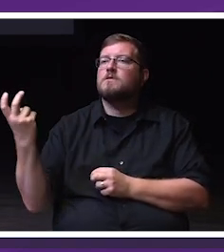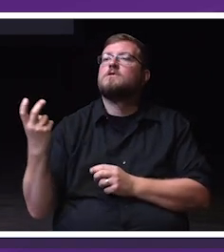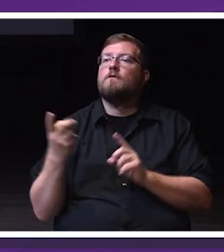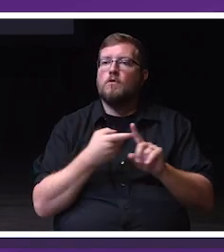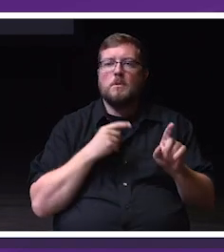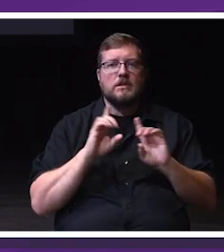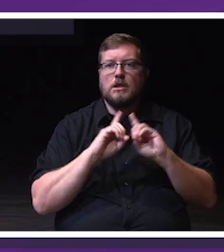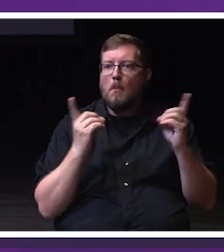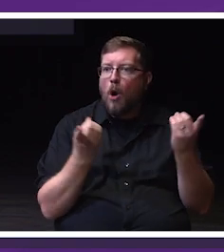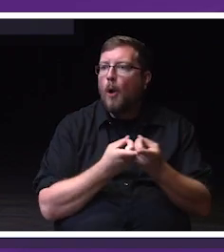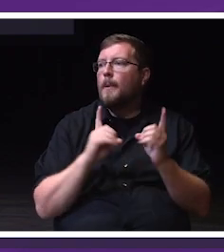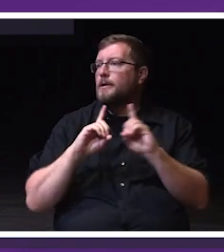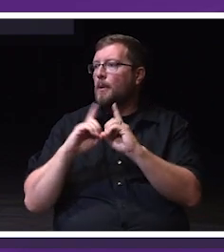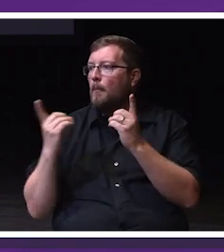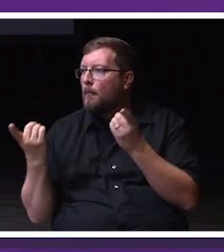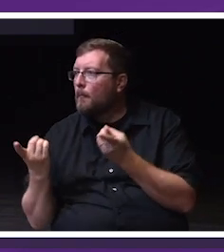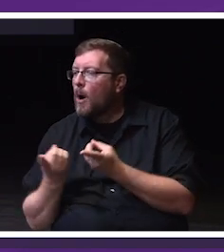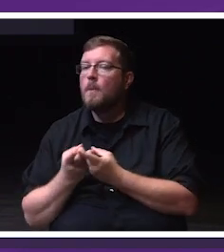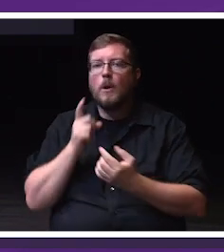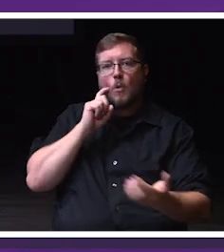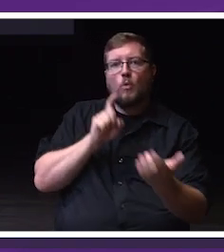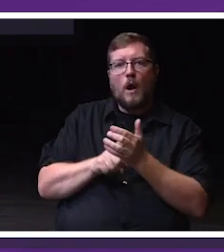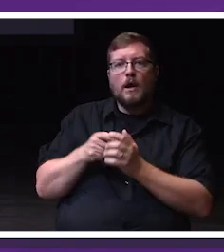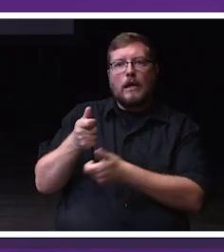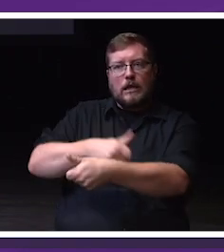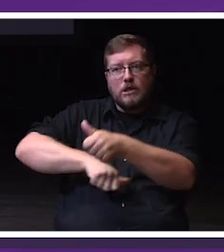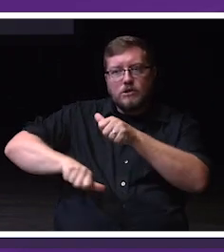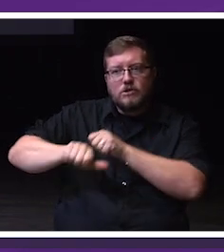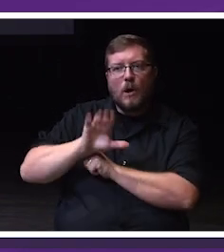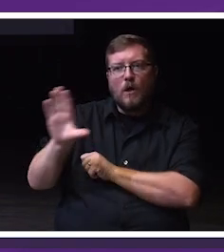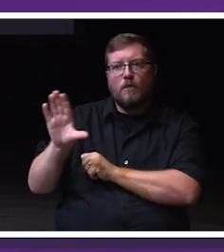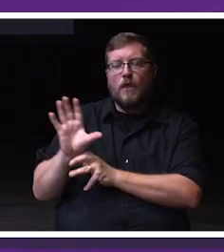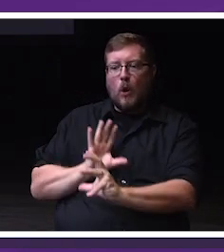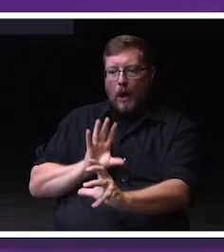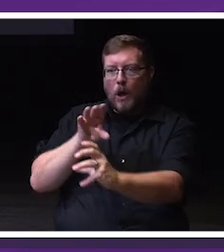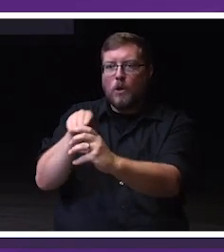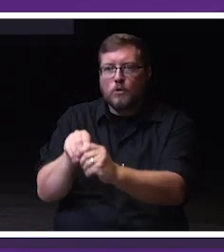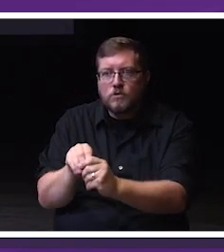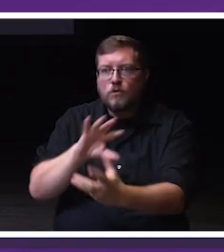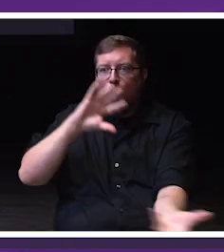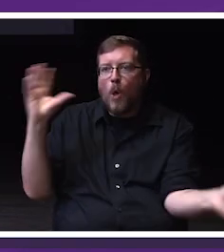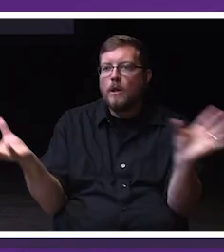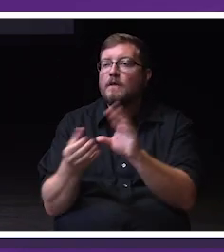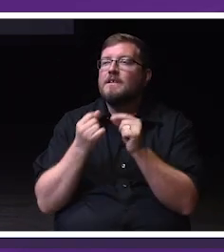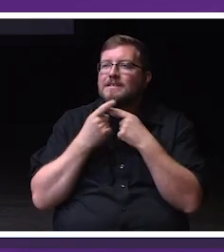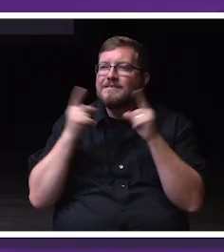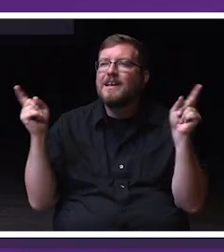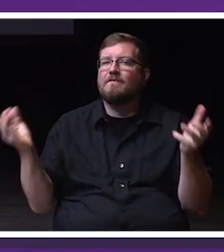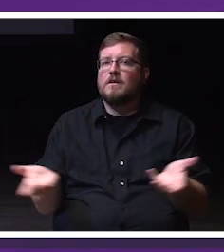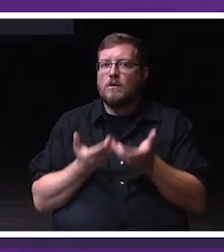recognizing the contributions that they make to the overall success of UW-Whitewater. While every department